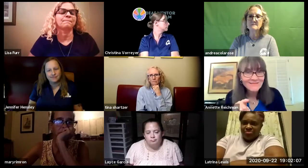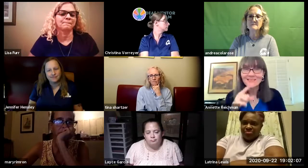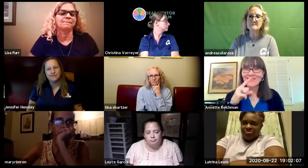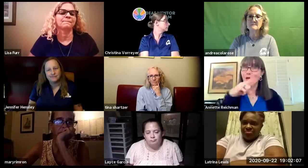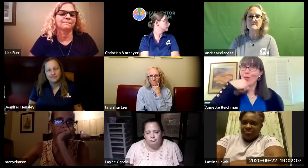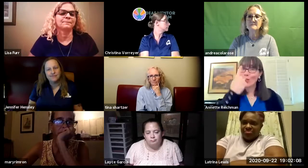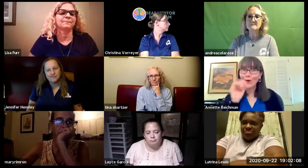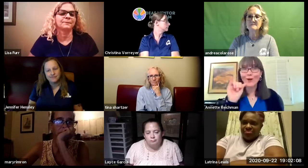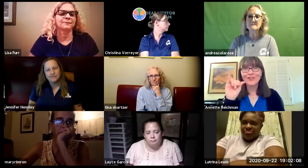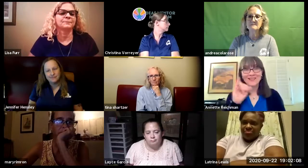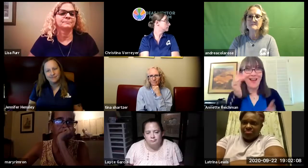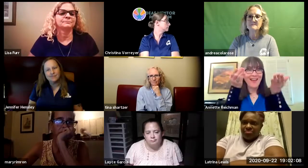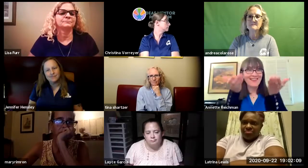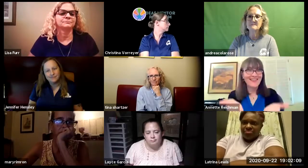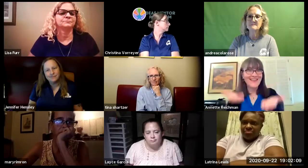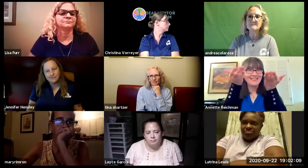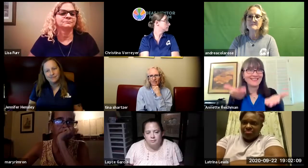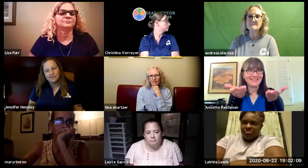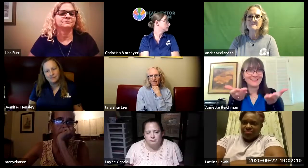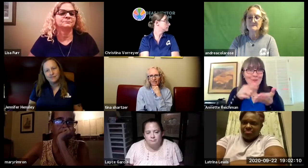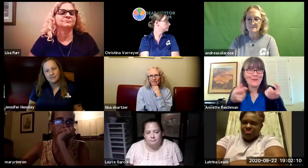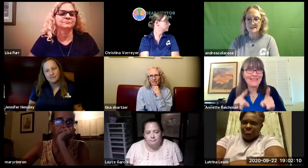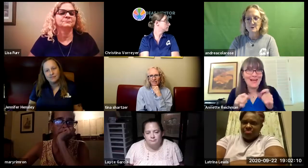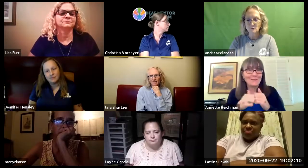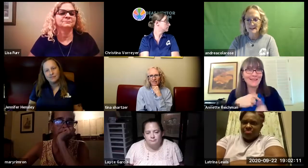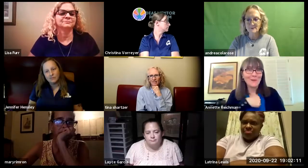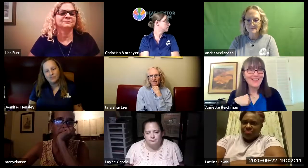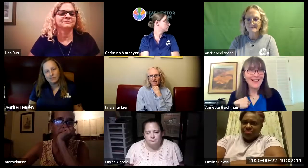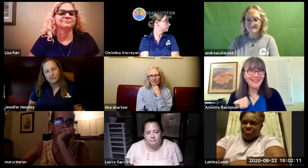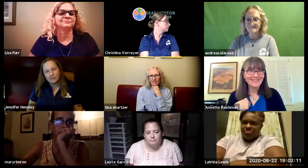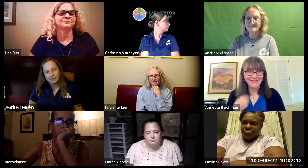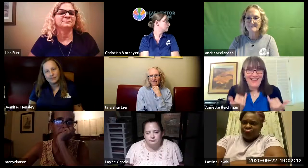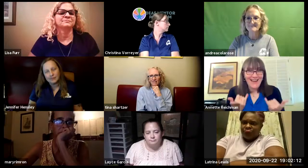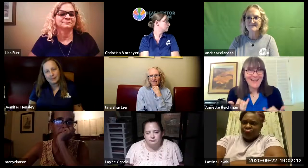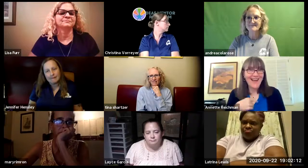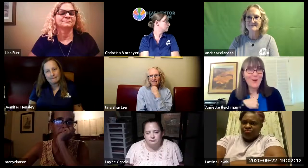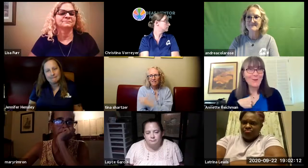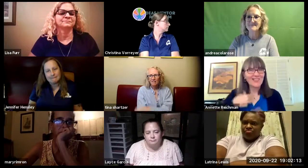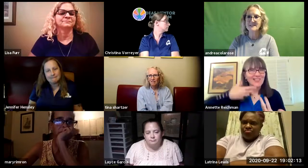it's not really happening but it just it looks like this and this is